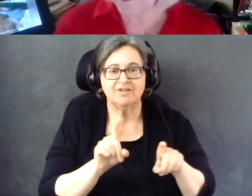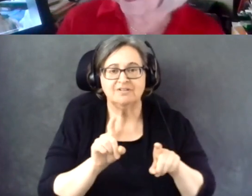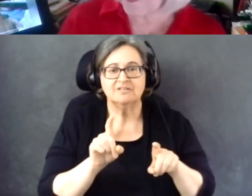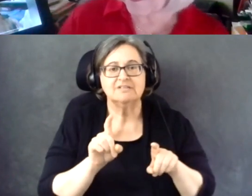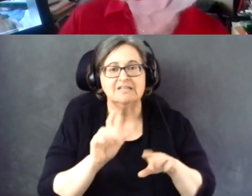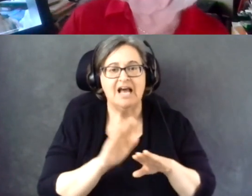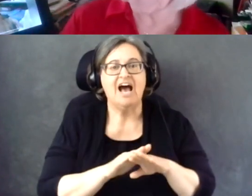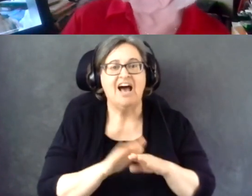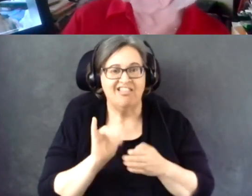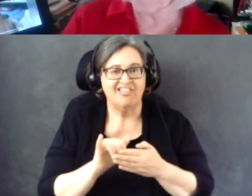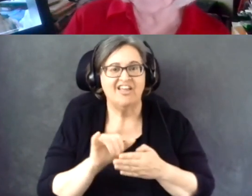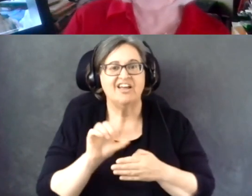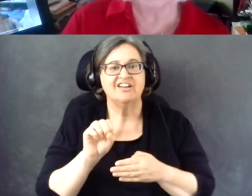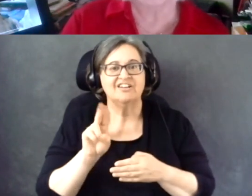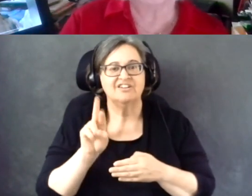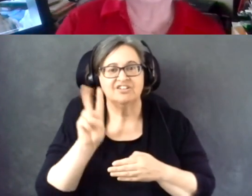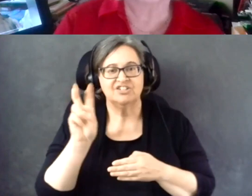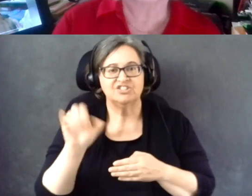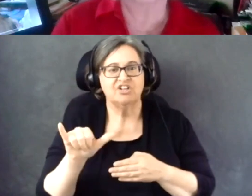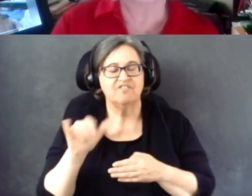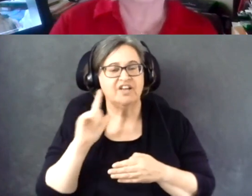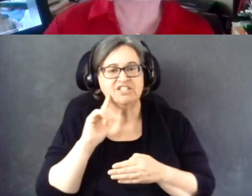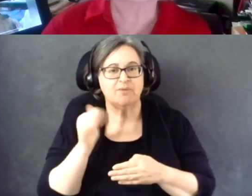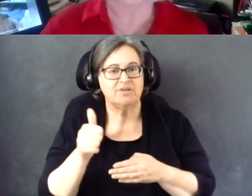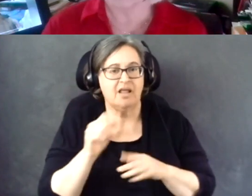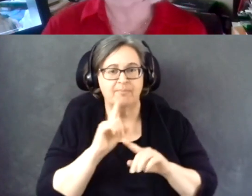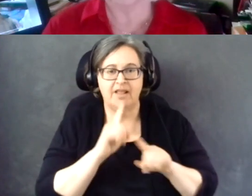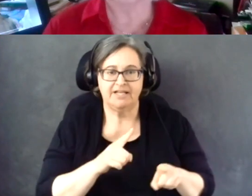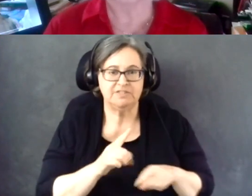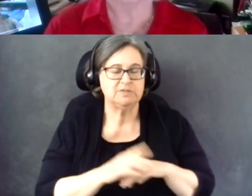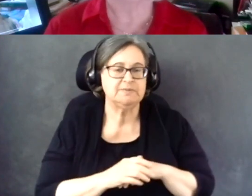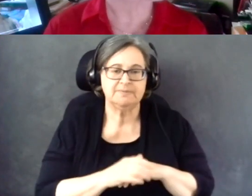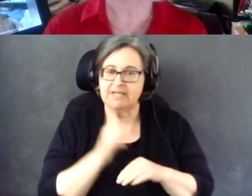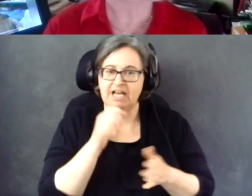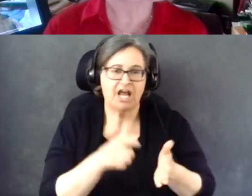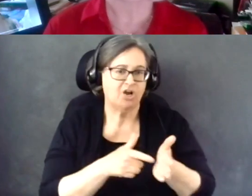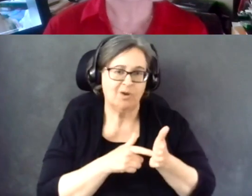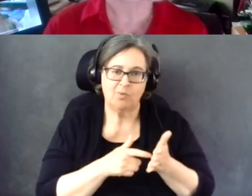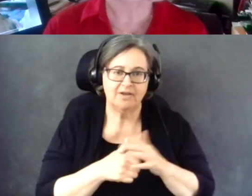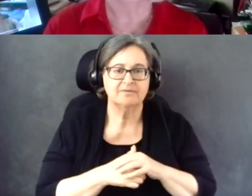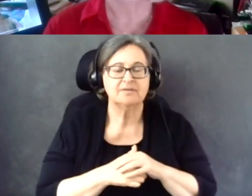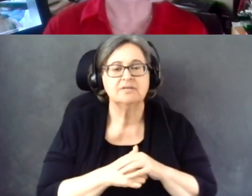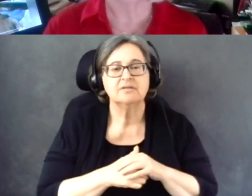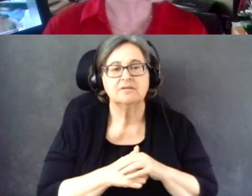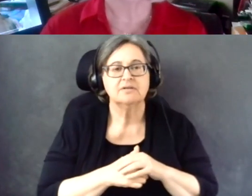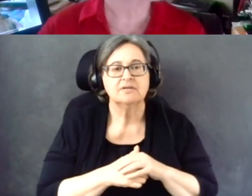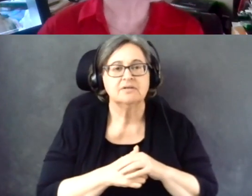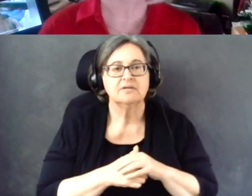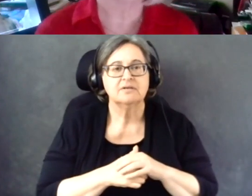survey are optional. Or sometimes are not correct. Is that correct?